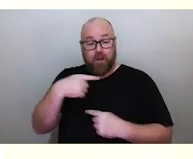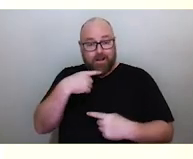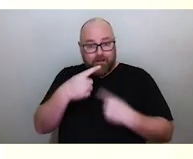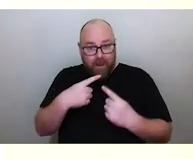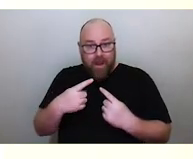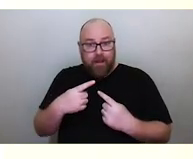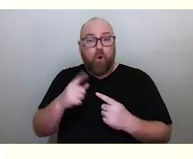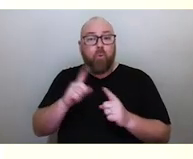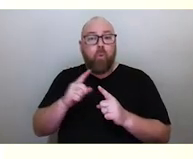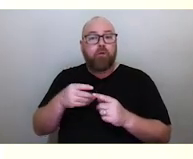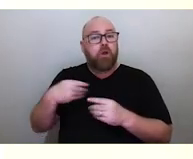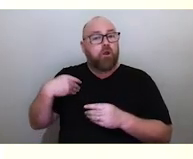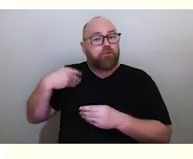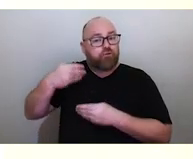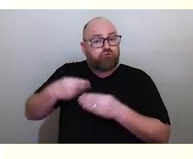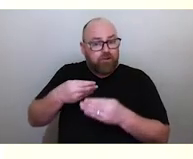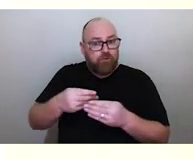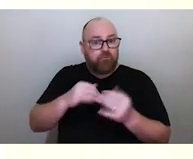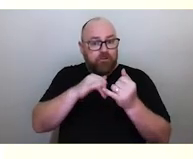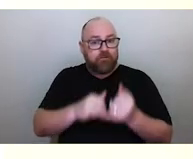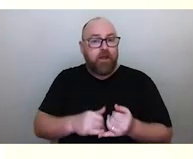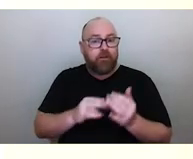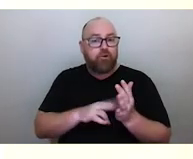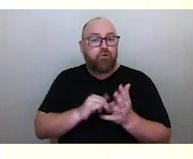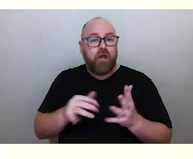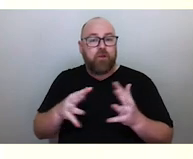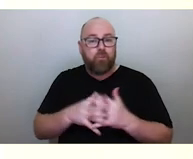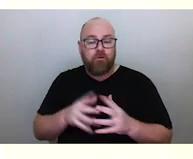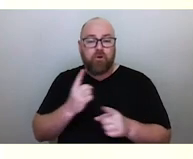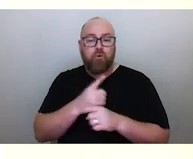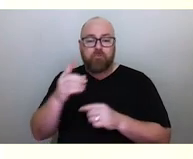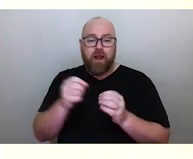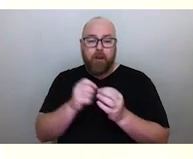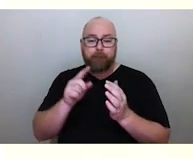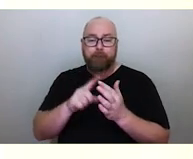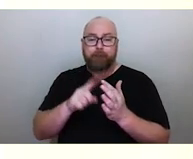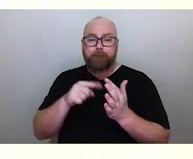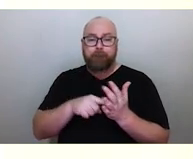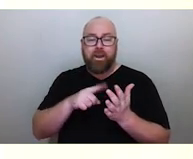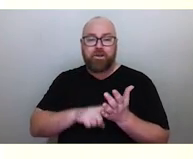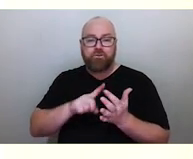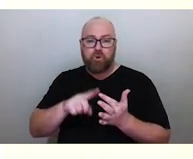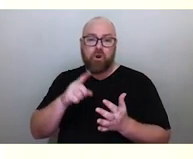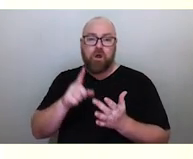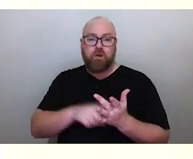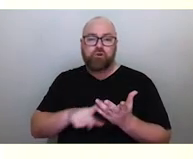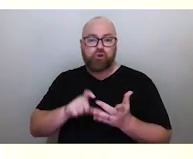from the region of southern New South Wales that talks about Betelguese pulsating in the sky slowly.